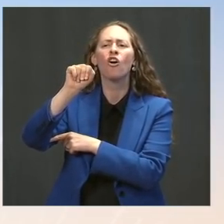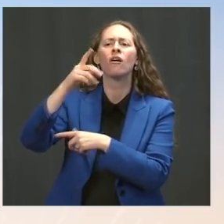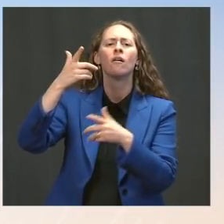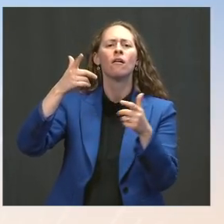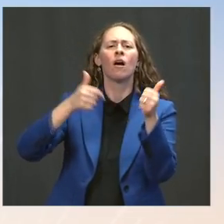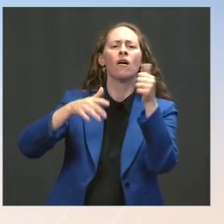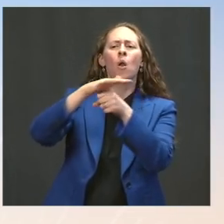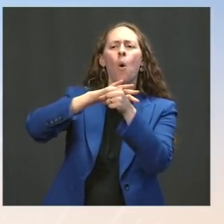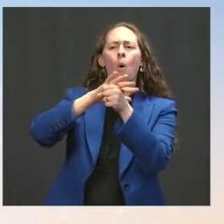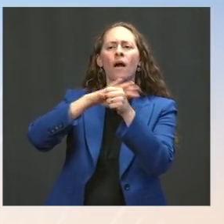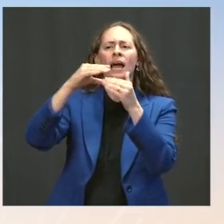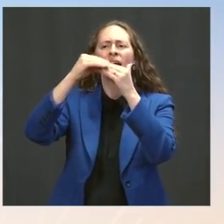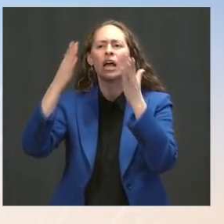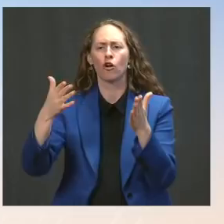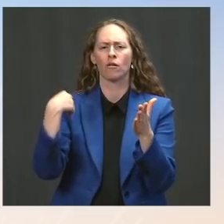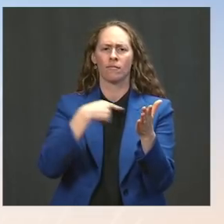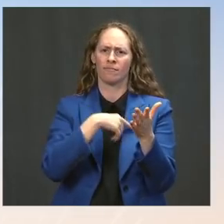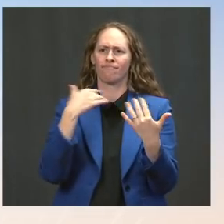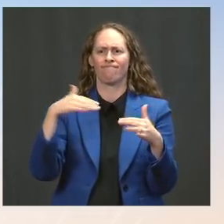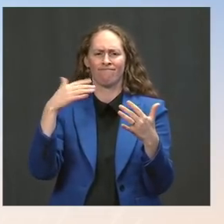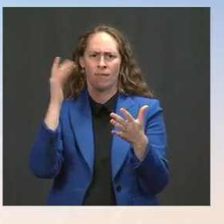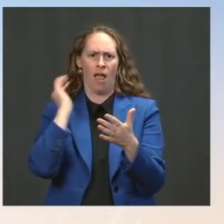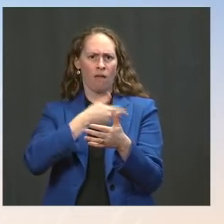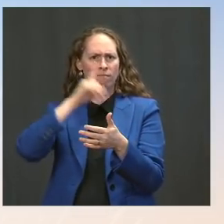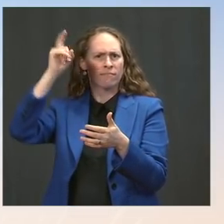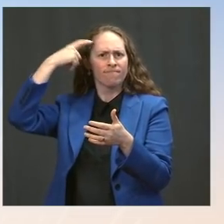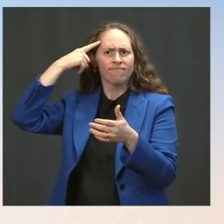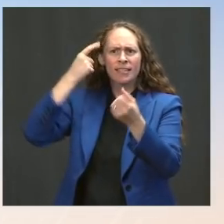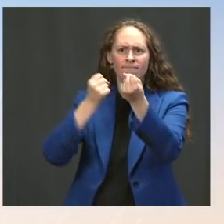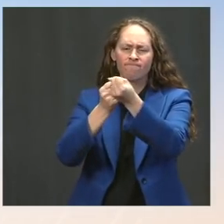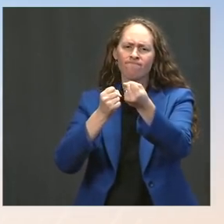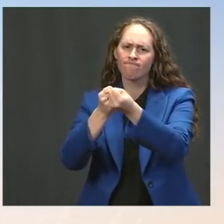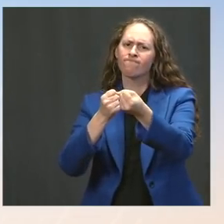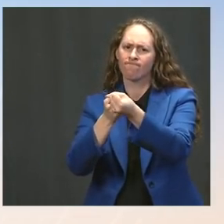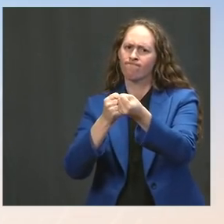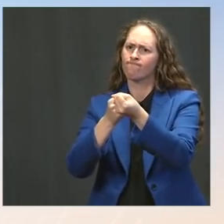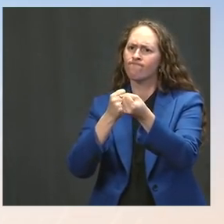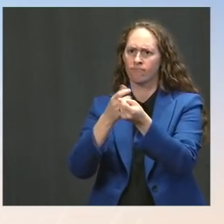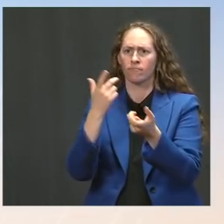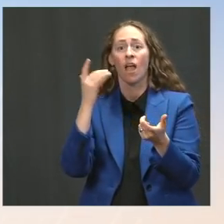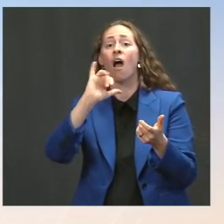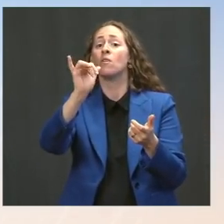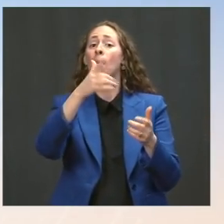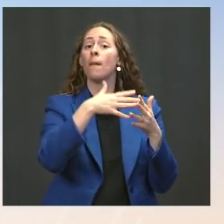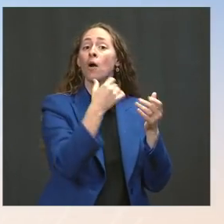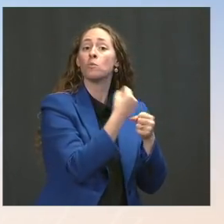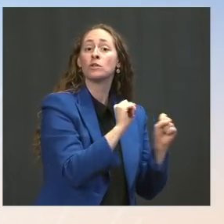and funding that the President fought to include in the American Rescue Plan. And what our hope is is that we can work in partnership